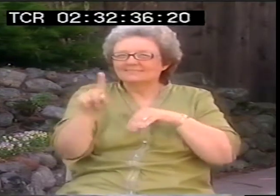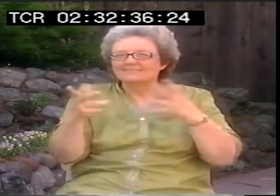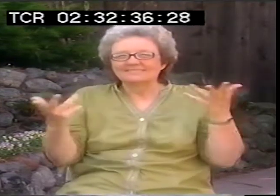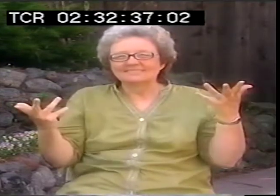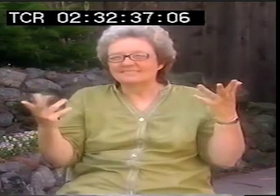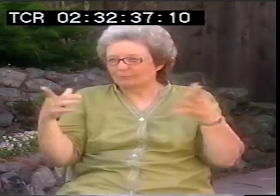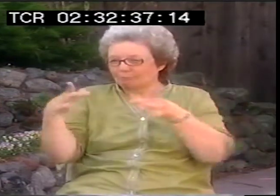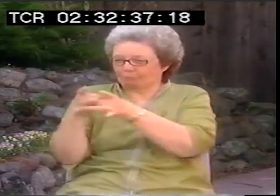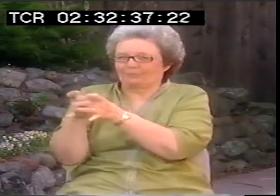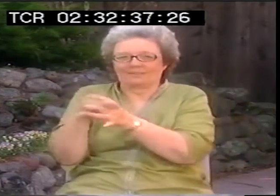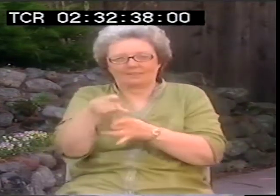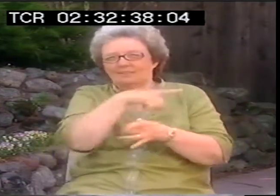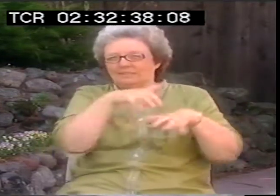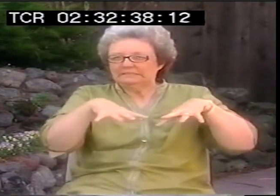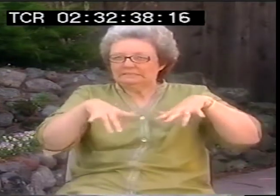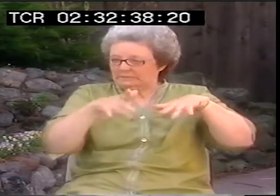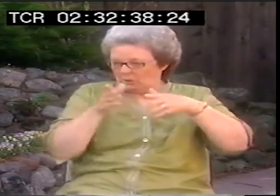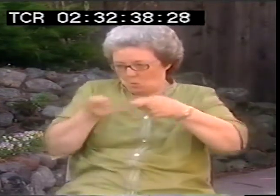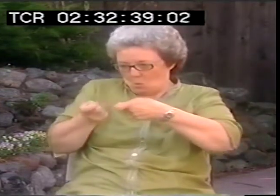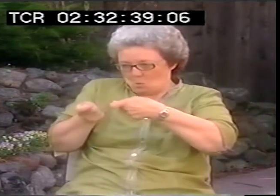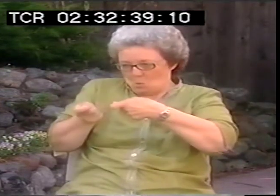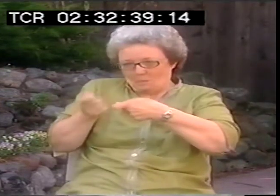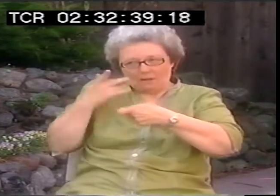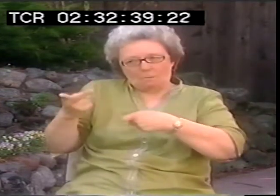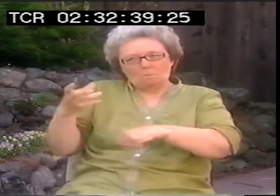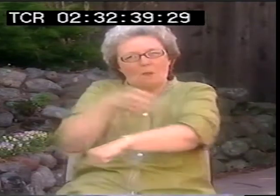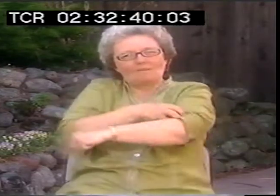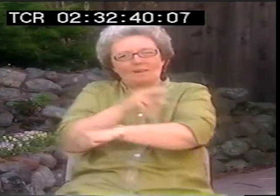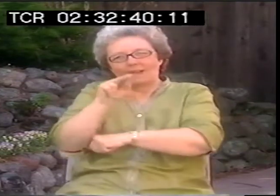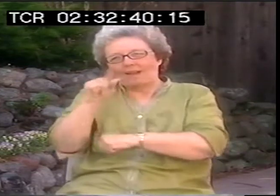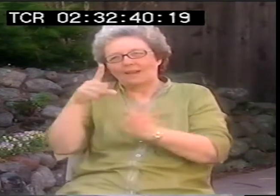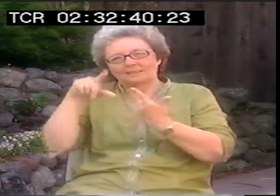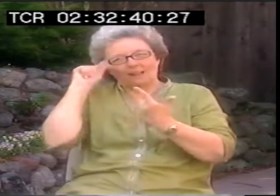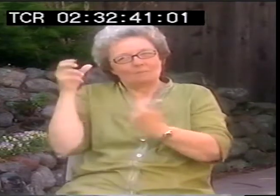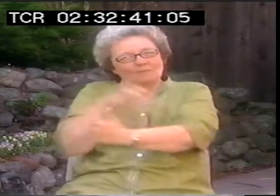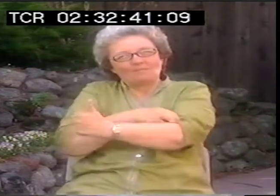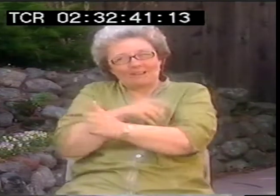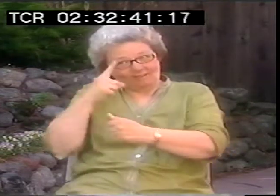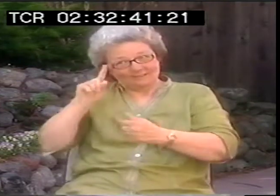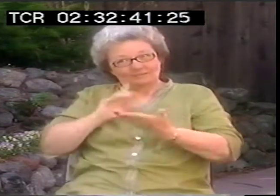down the barrel of their gun at the NAD, this tiny little organization being flanked or looked